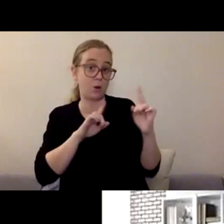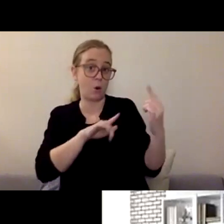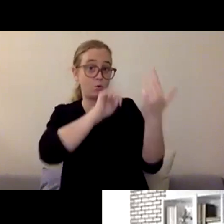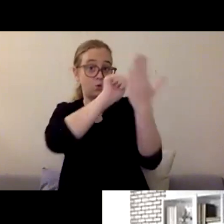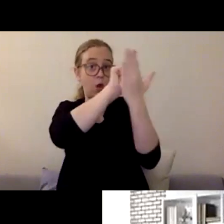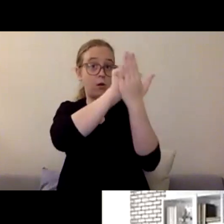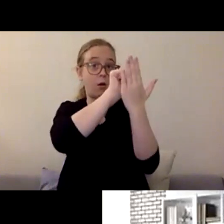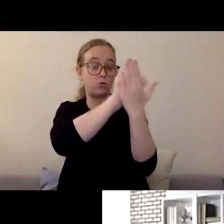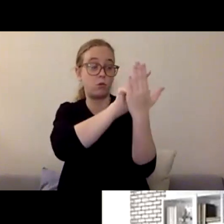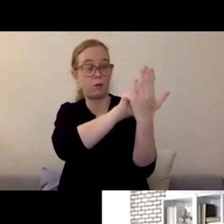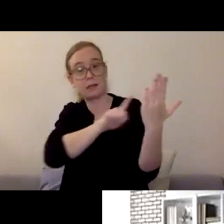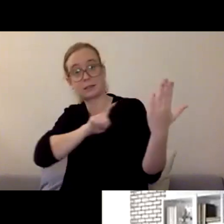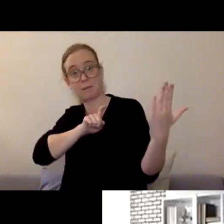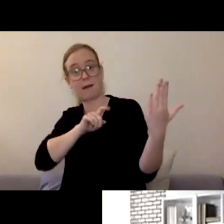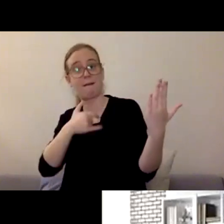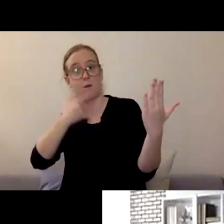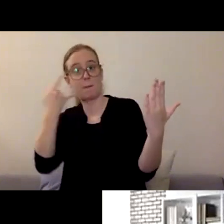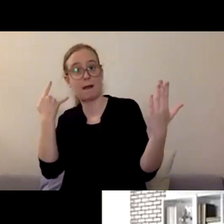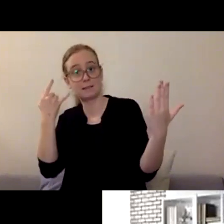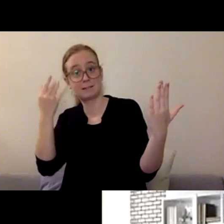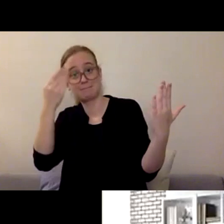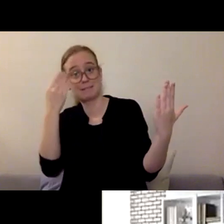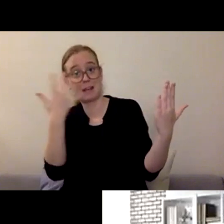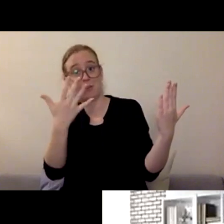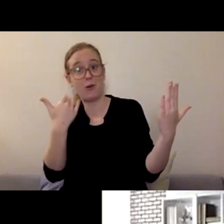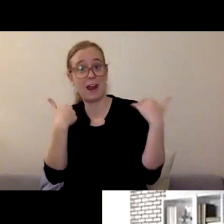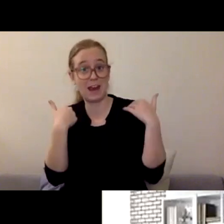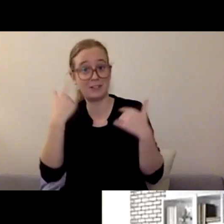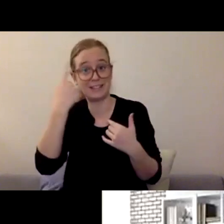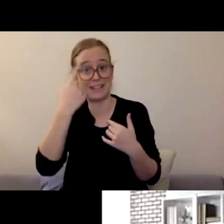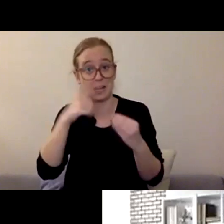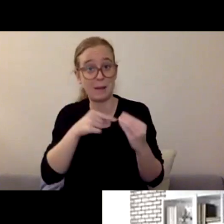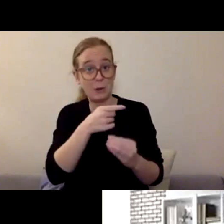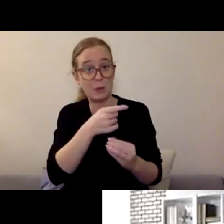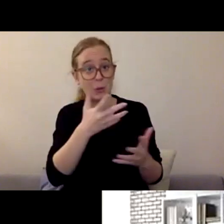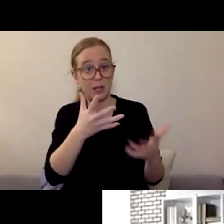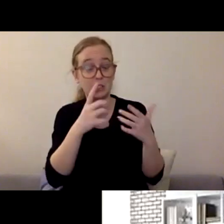and just let your neighbors know, "Hey, I was thinking about. "I just wanted to come check in. "How are things going?"